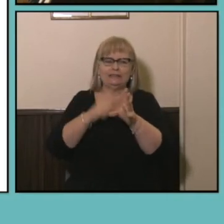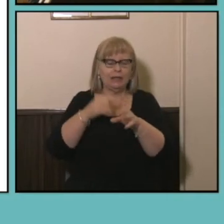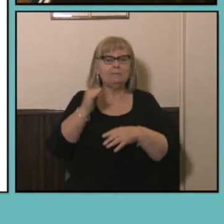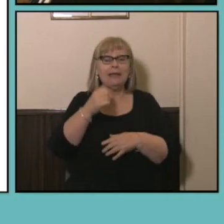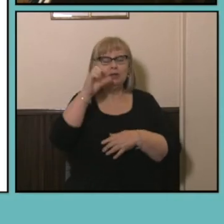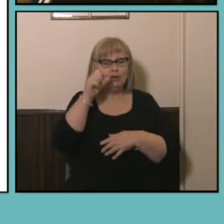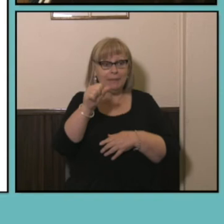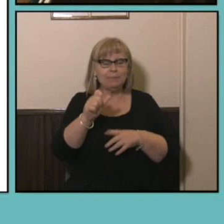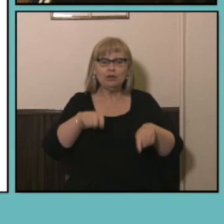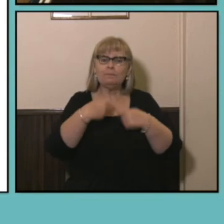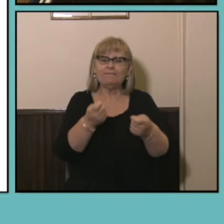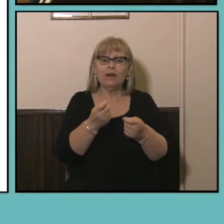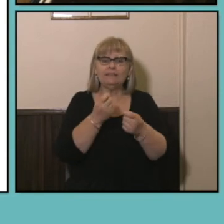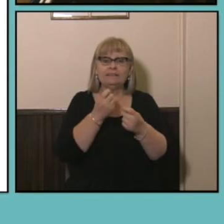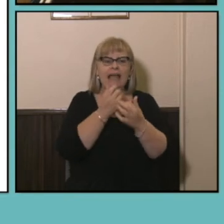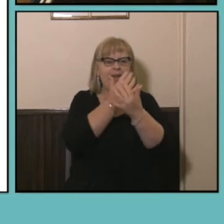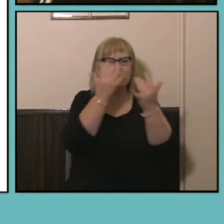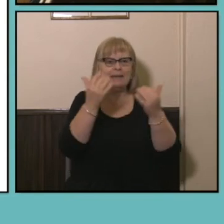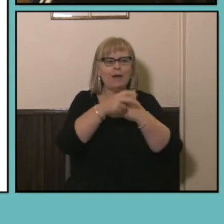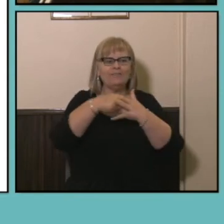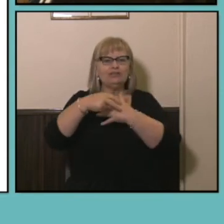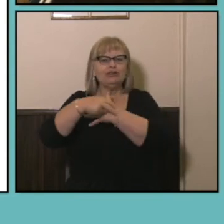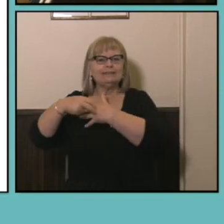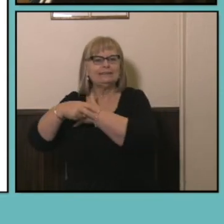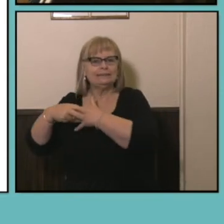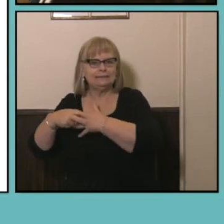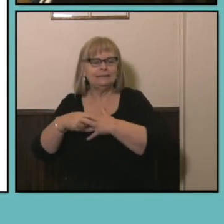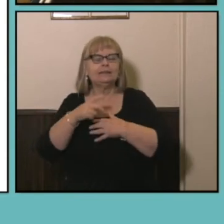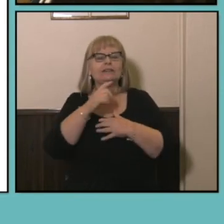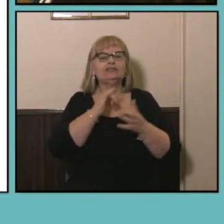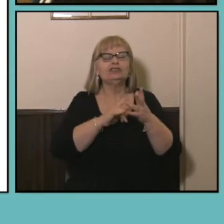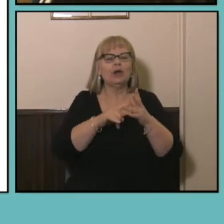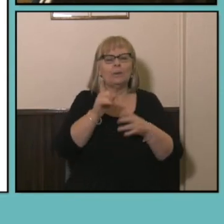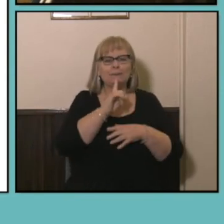provided us with a number of addresses so just to recap briefly we asked you